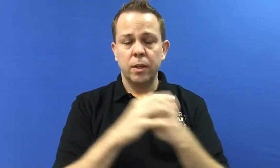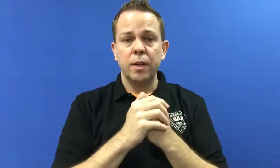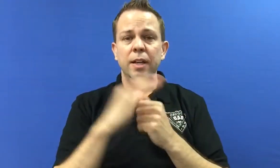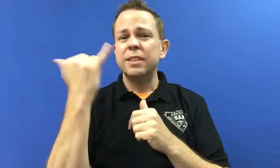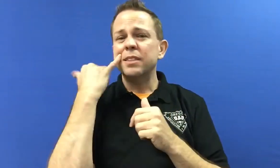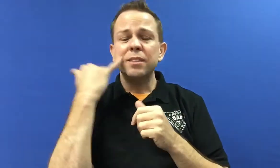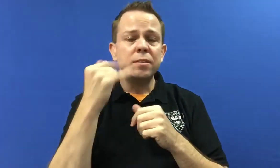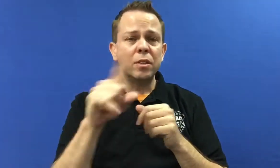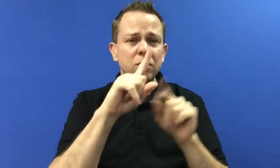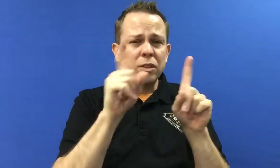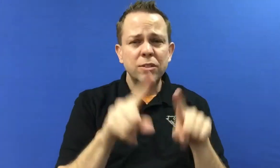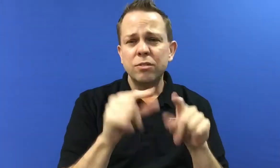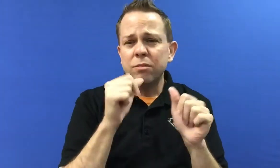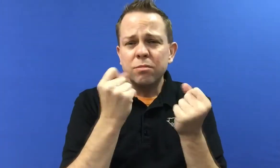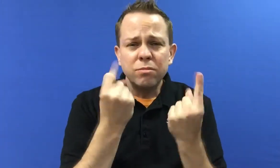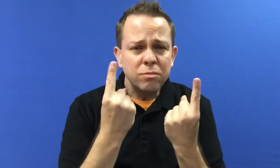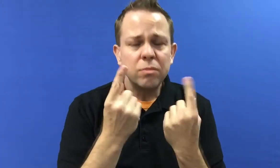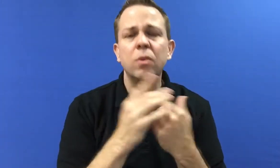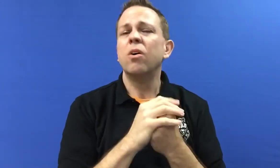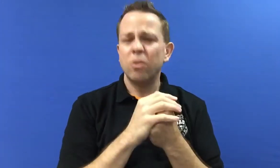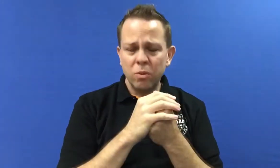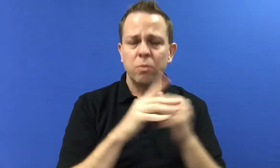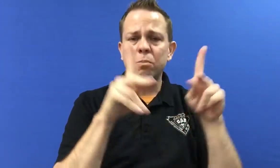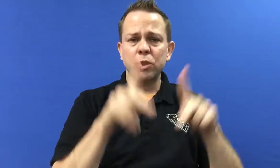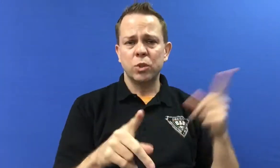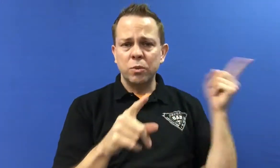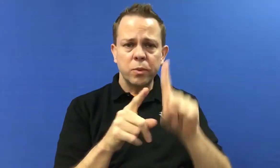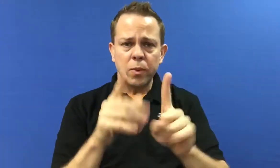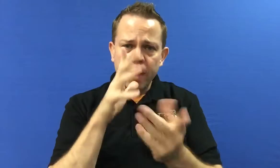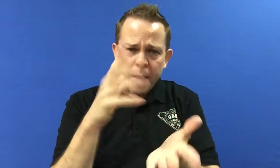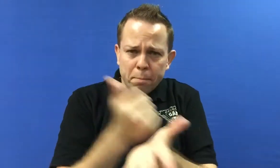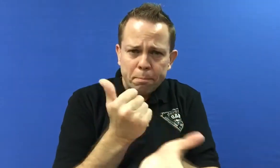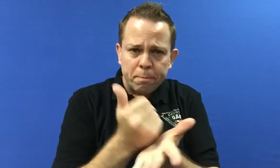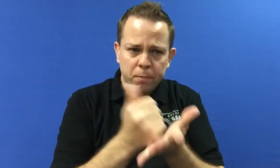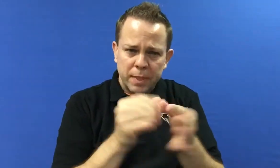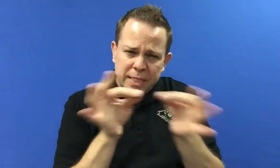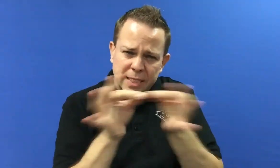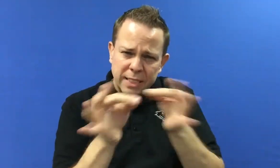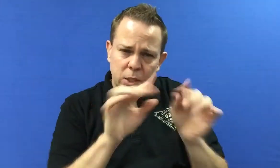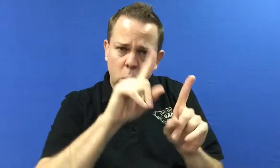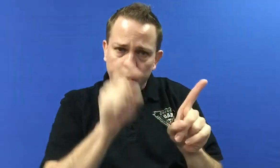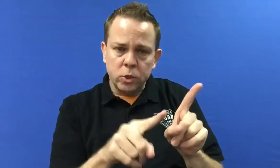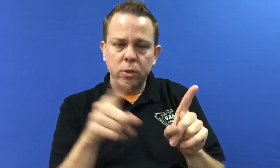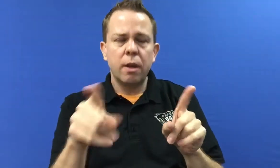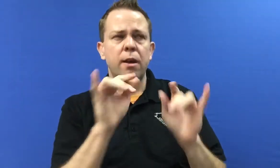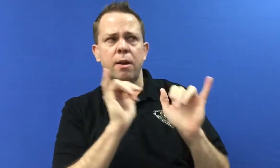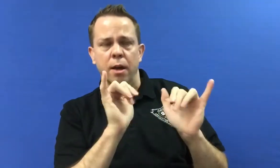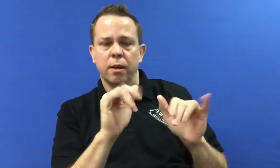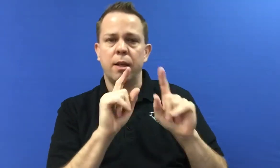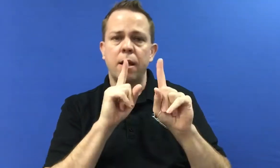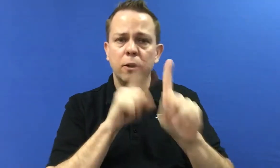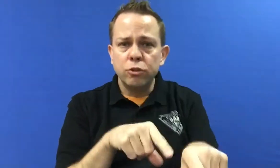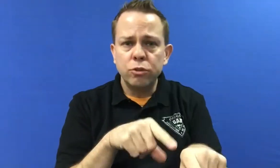If you do not understand a question, people will be available to assist you if you do not understand the question.